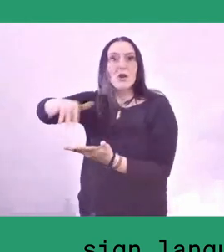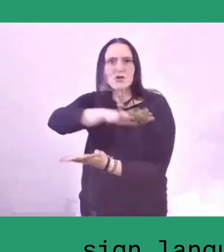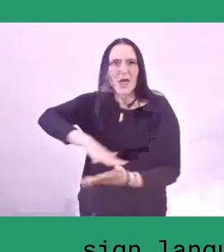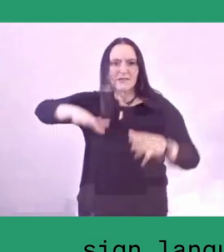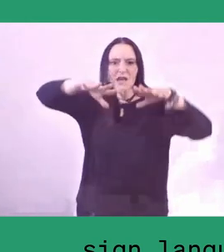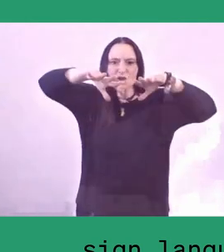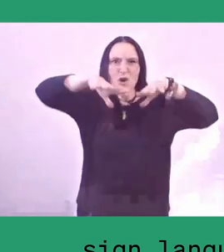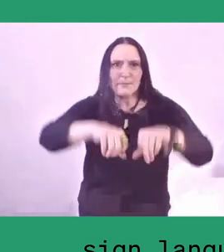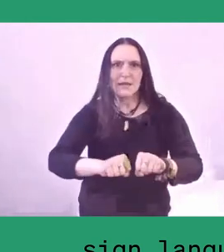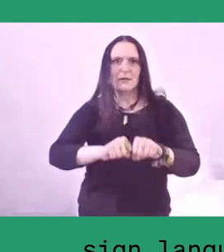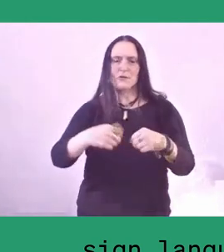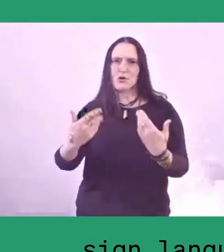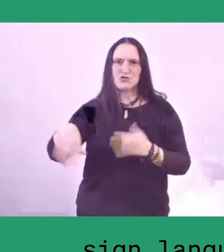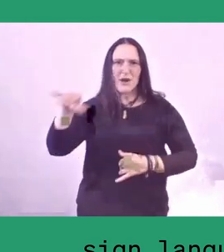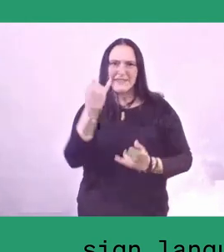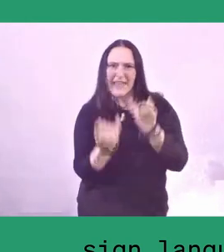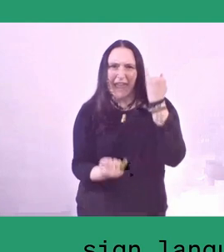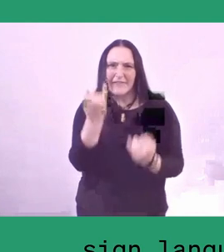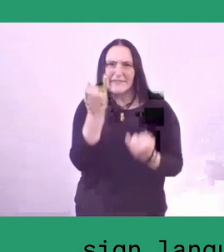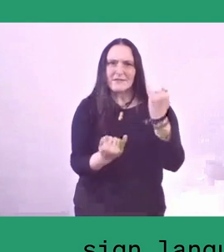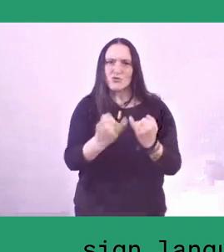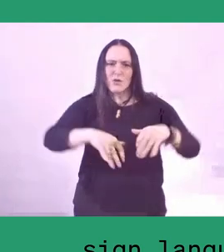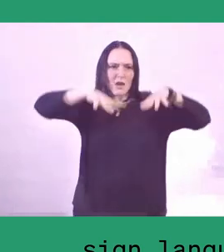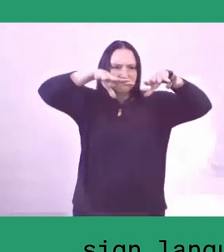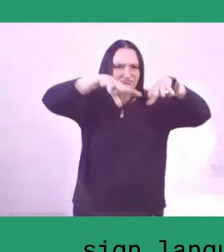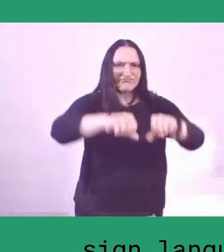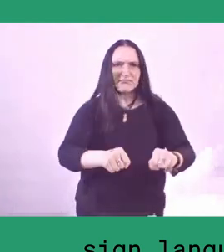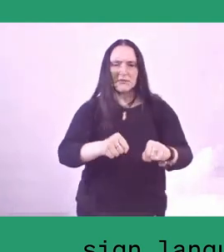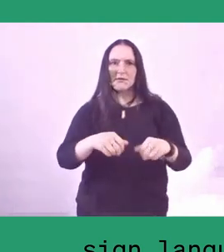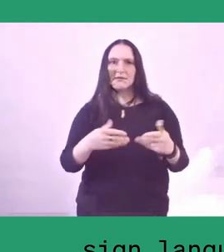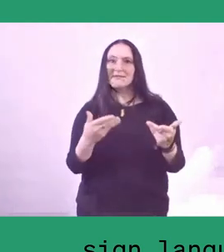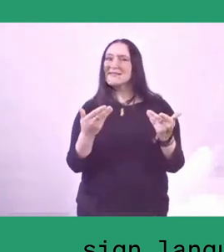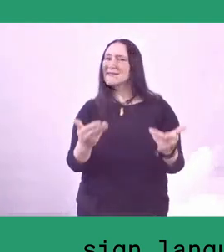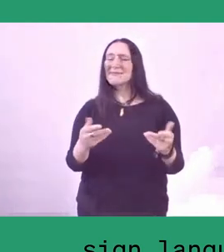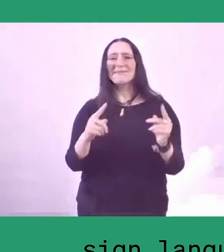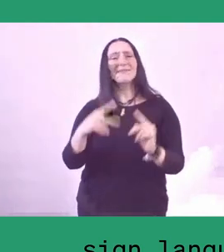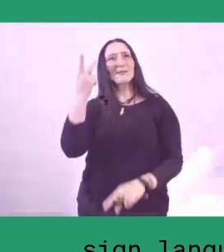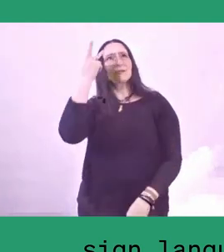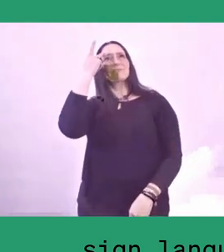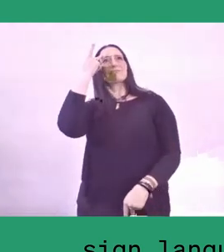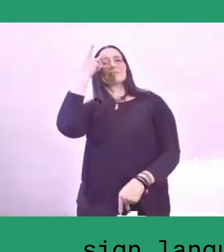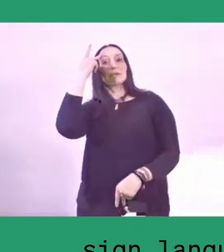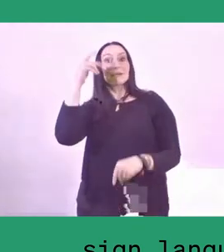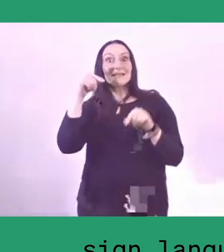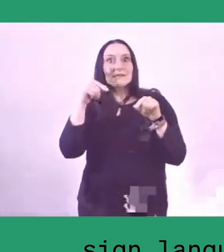that cause us to have a memory loss of our own culture,